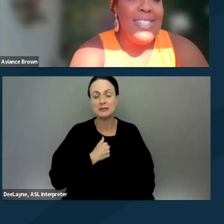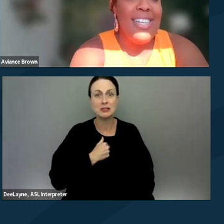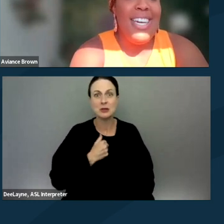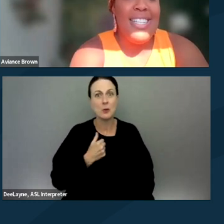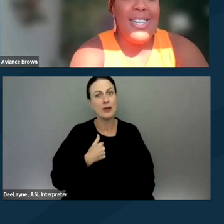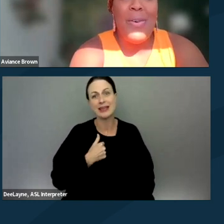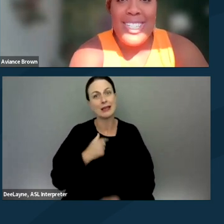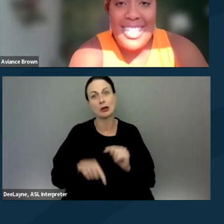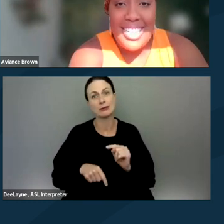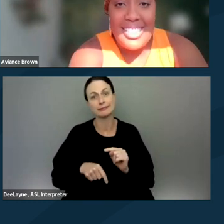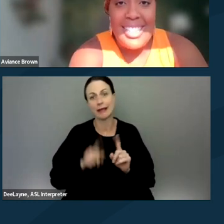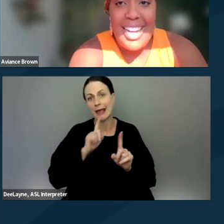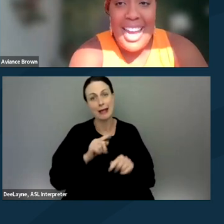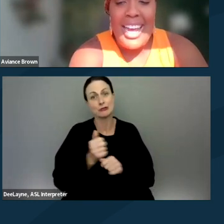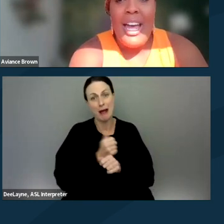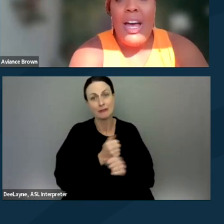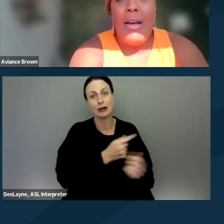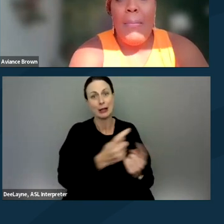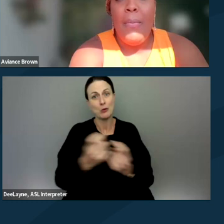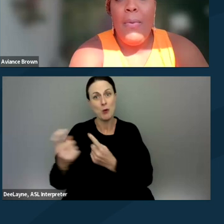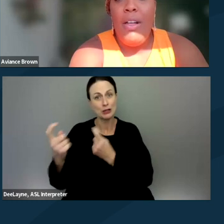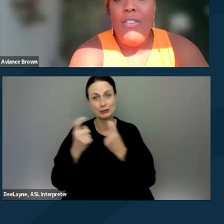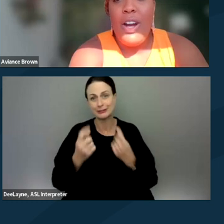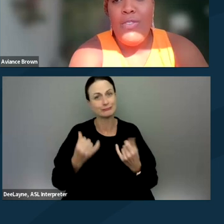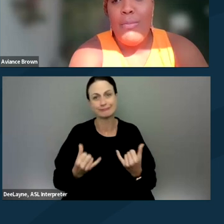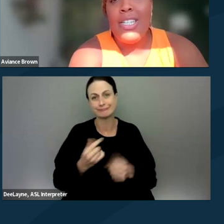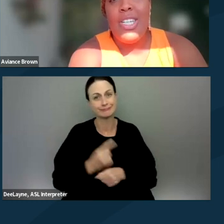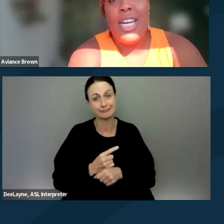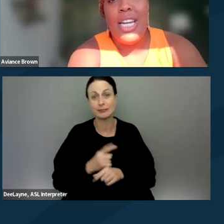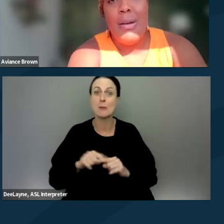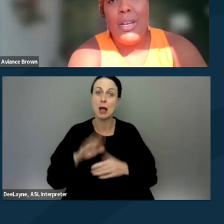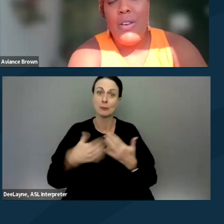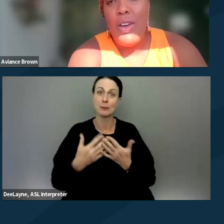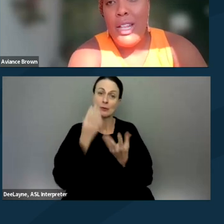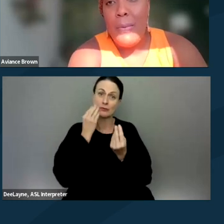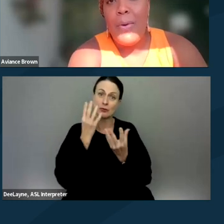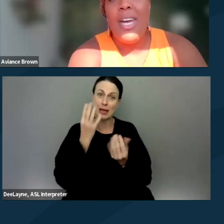to get to questions today, but all of our information is available